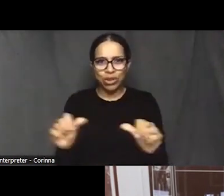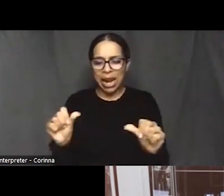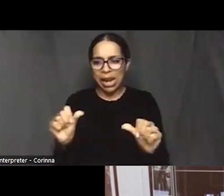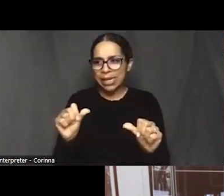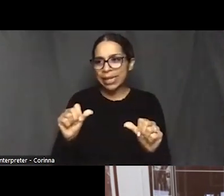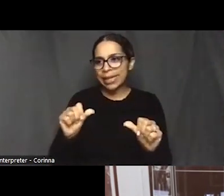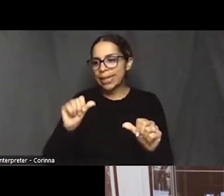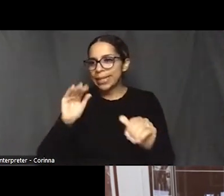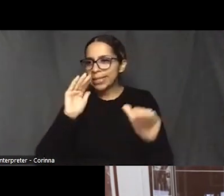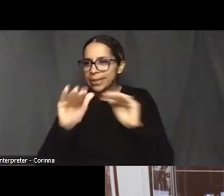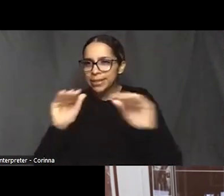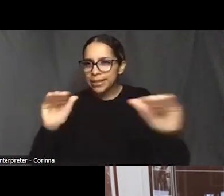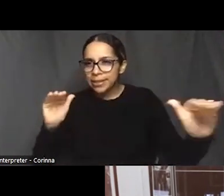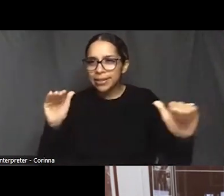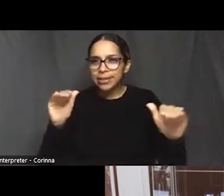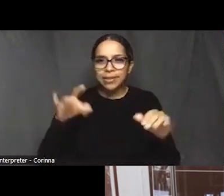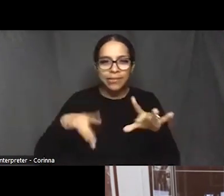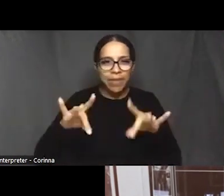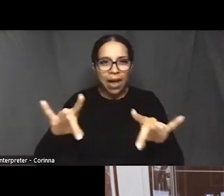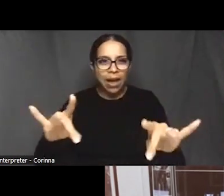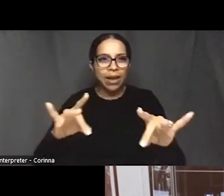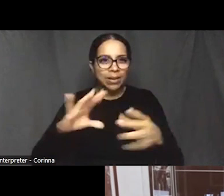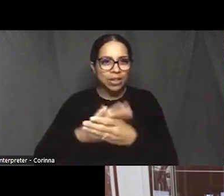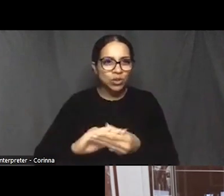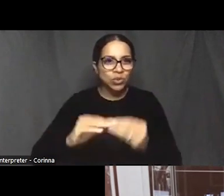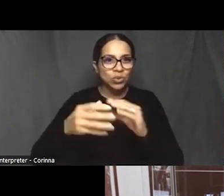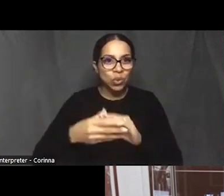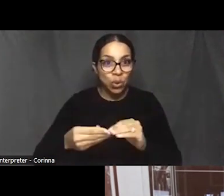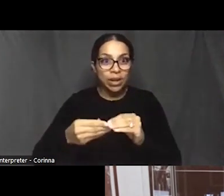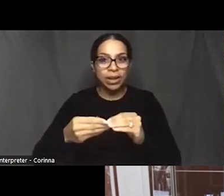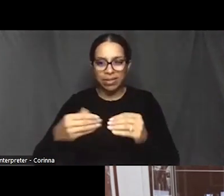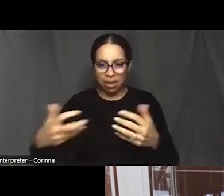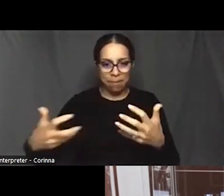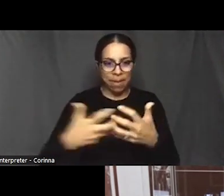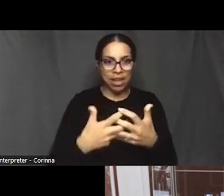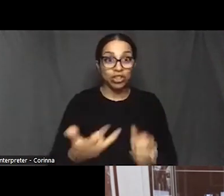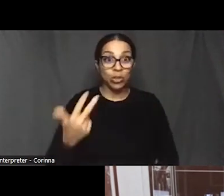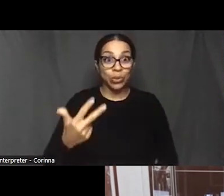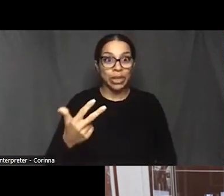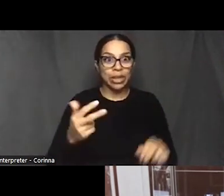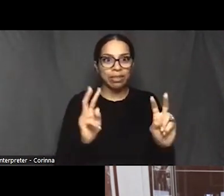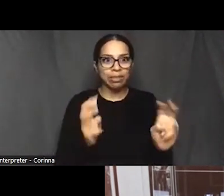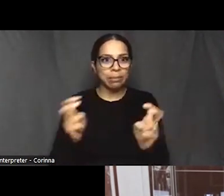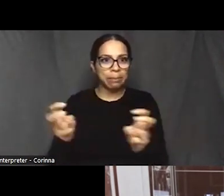that addressed these three themes that we find most important in the film,